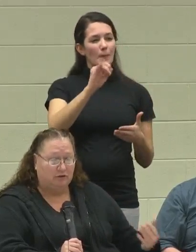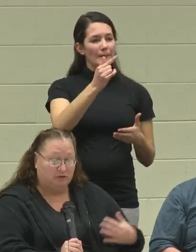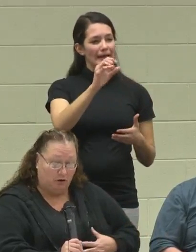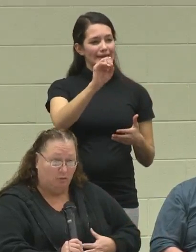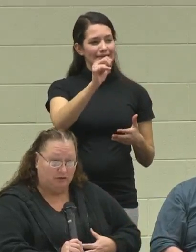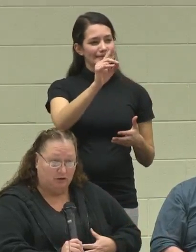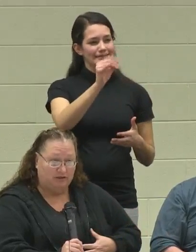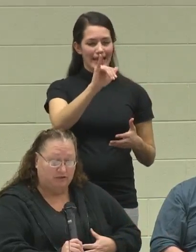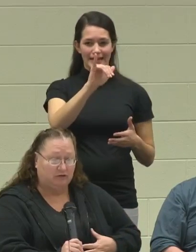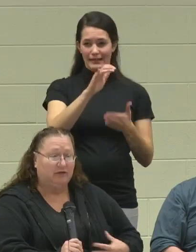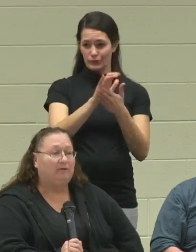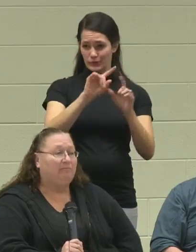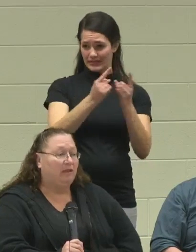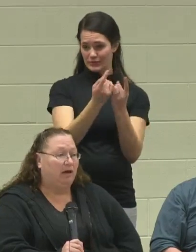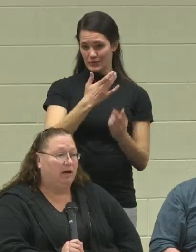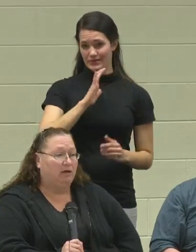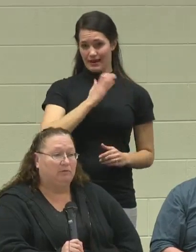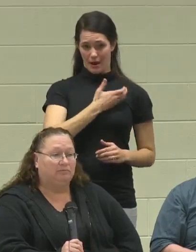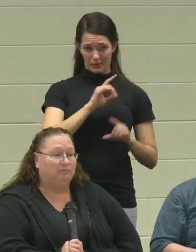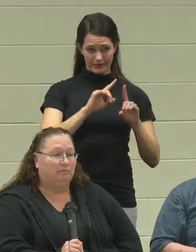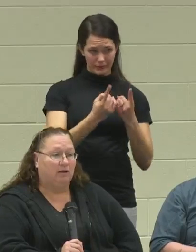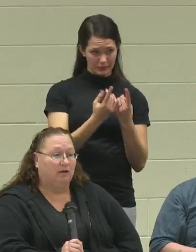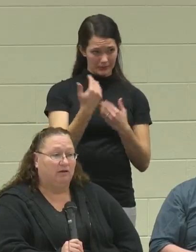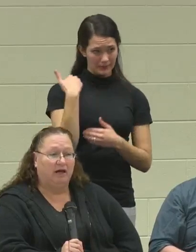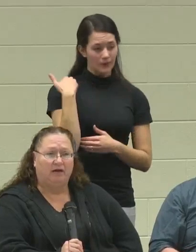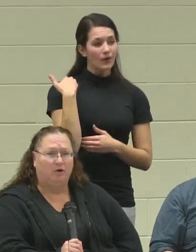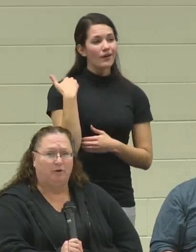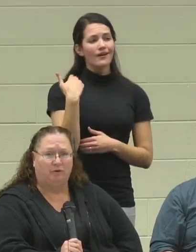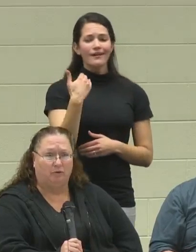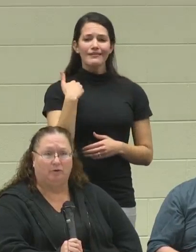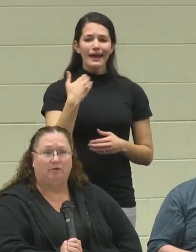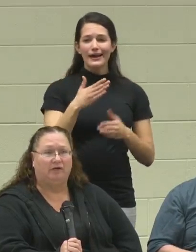is...was our district. They had an open door.